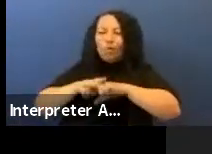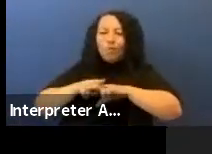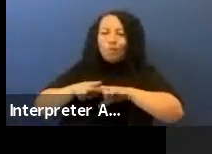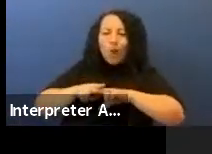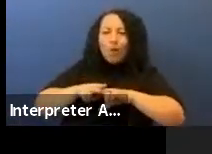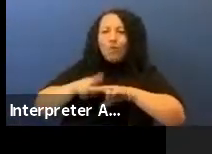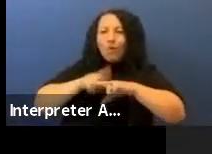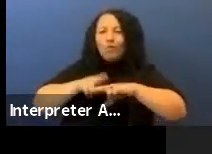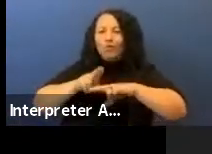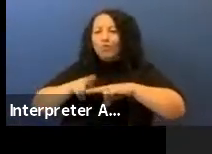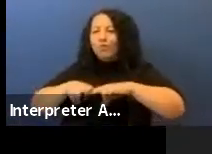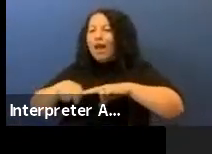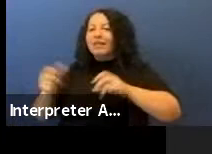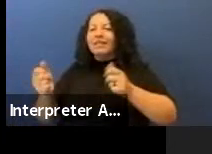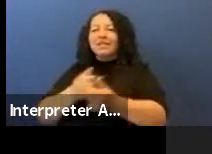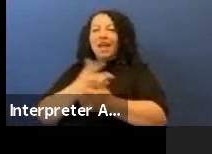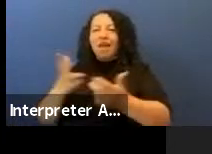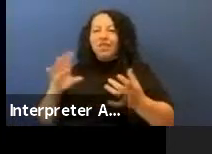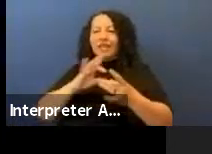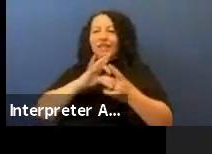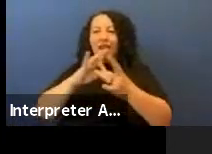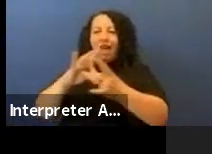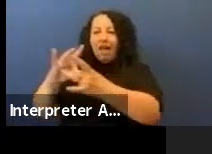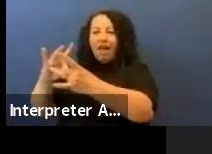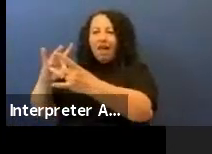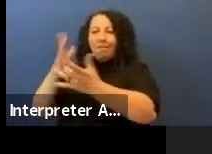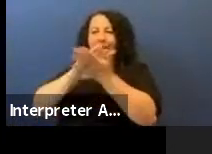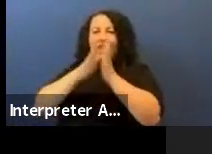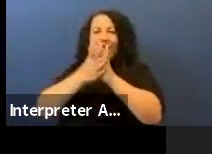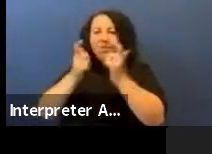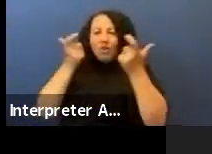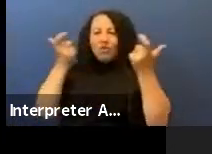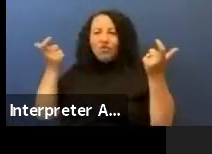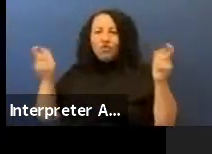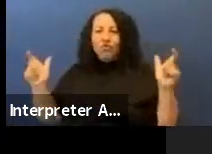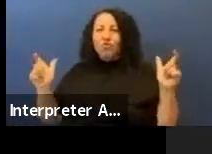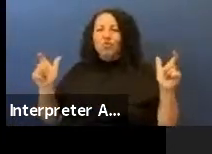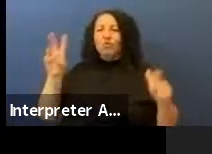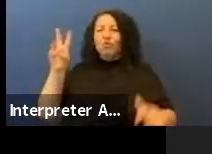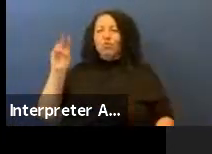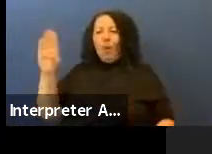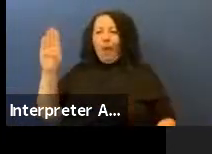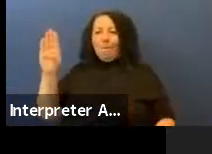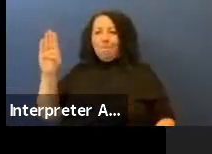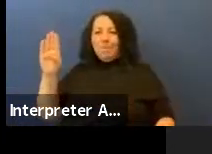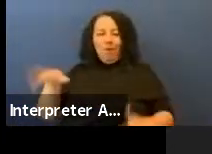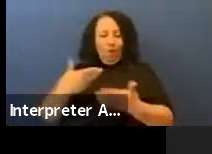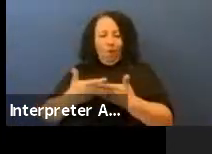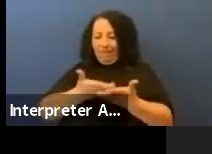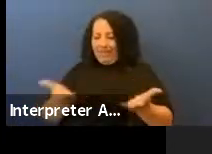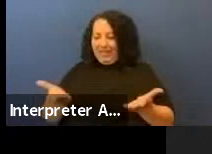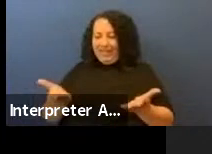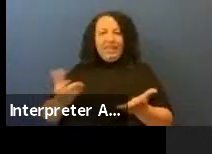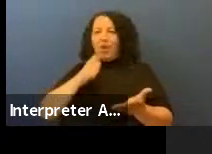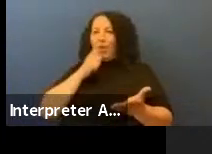all of these things that were not here before Sweet Medicine prophesied that